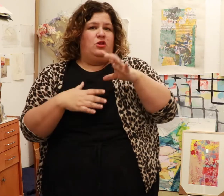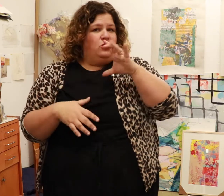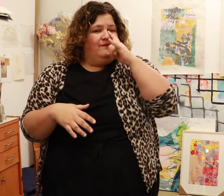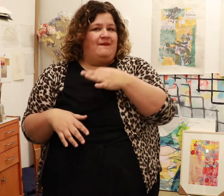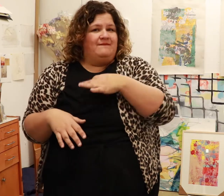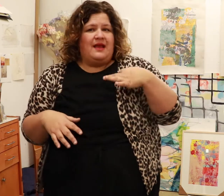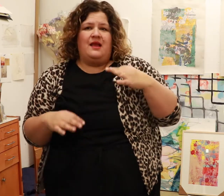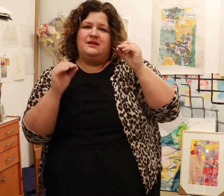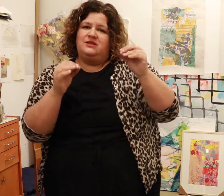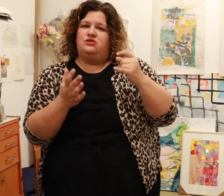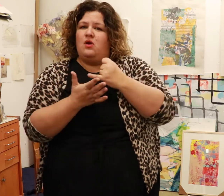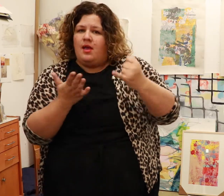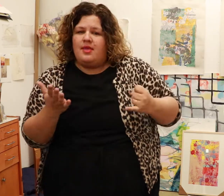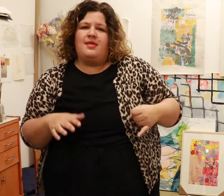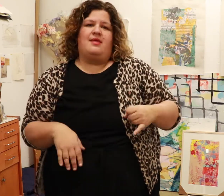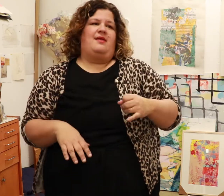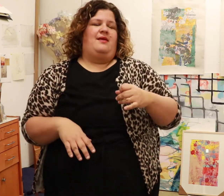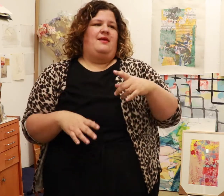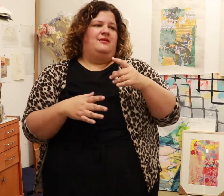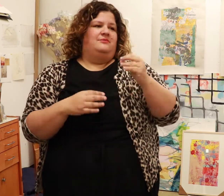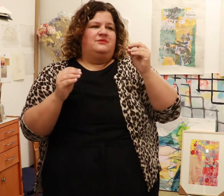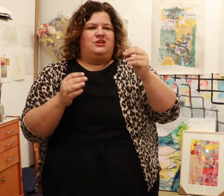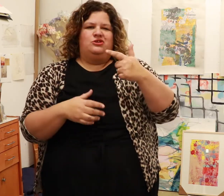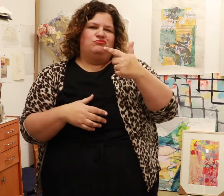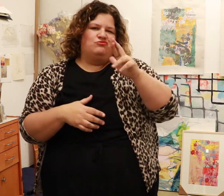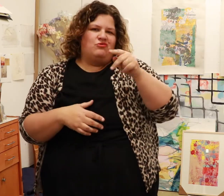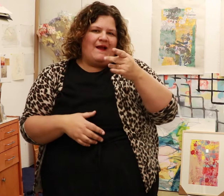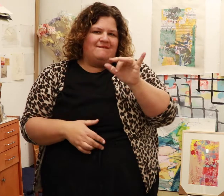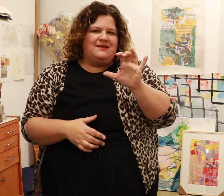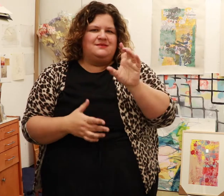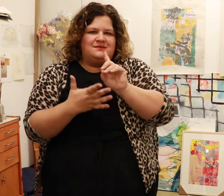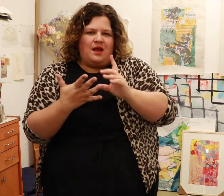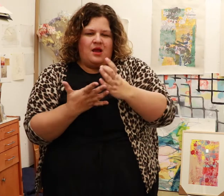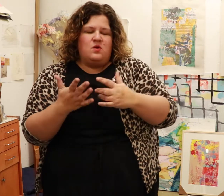was looking for a faculty member to teach their art and graphic design courses.